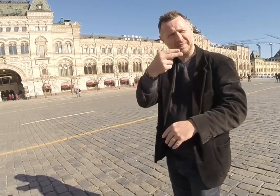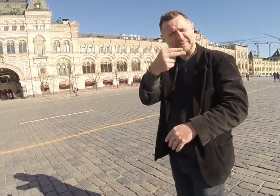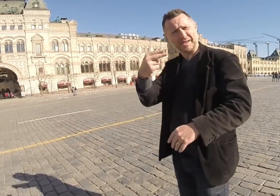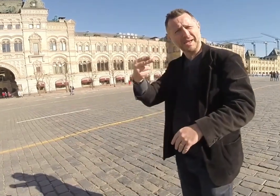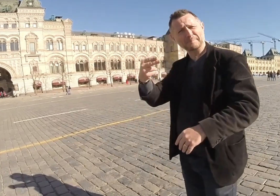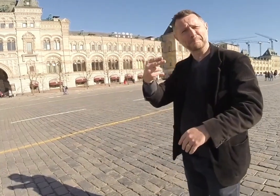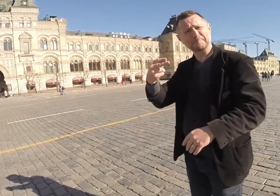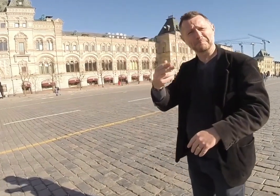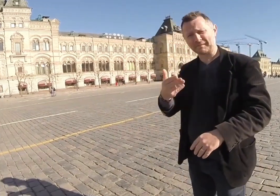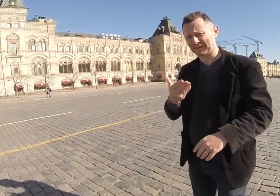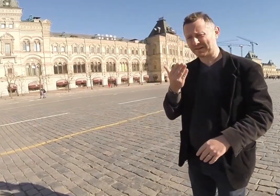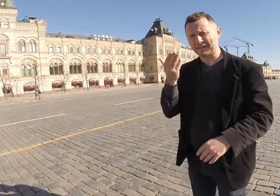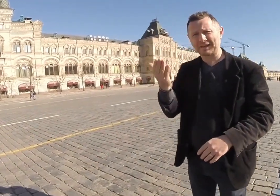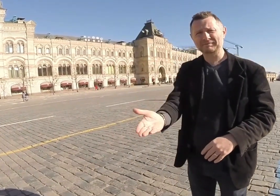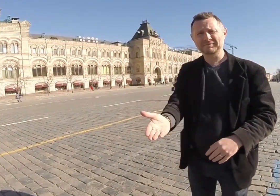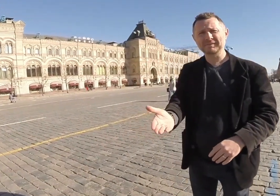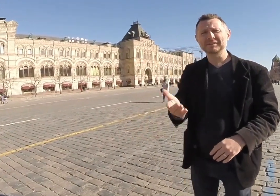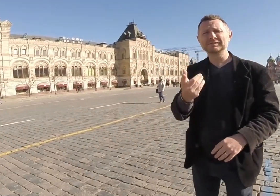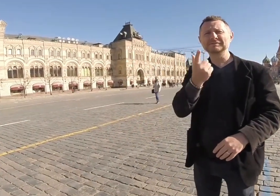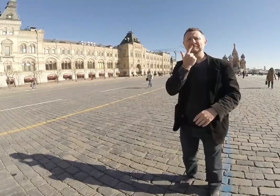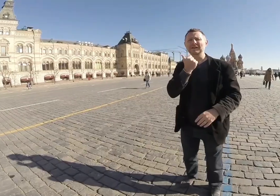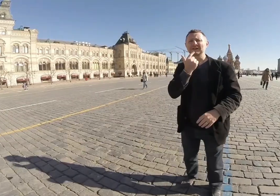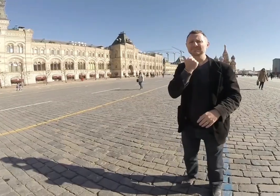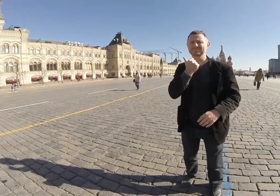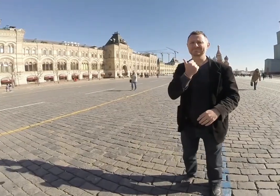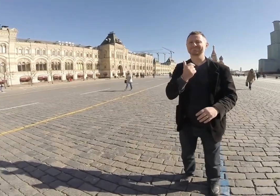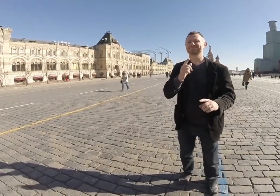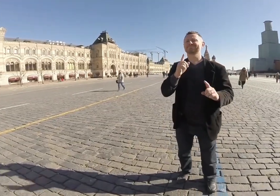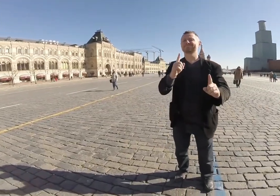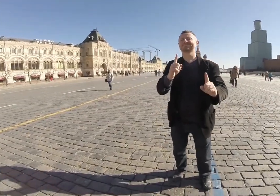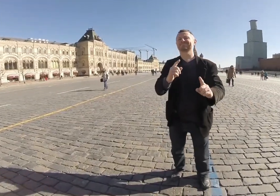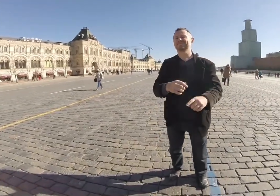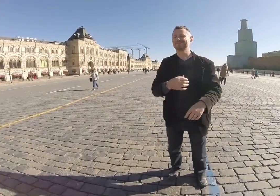cobblestones? Let me tell you the story, then.